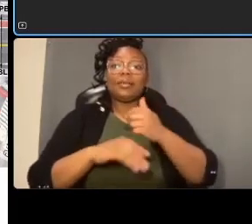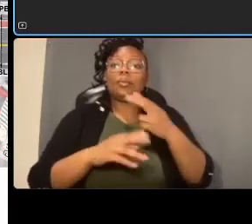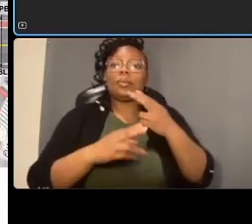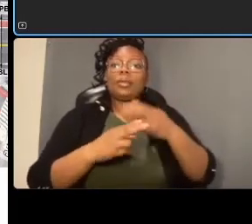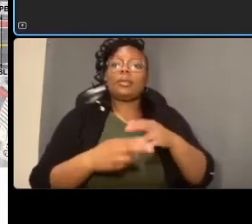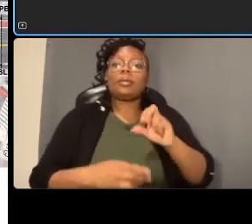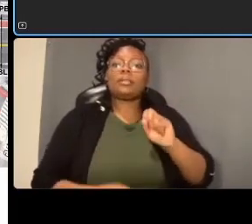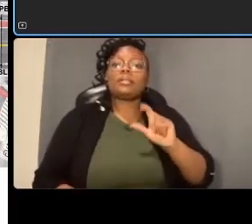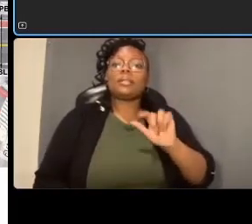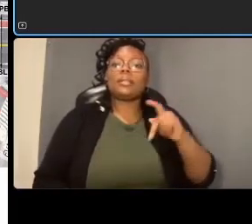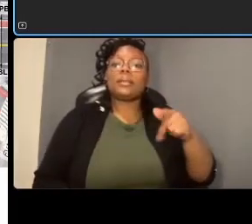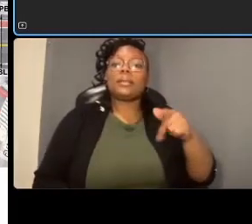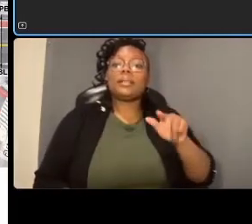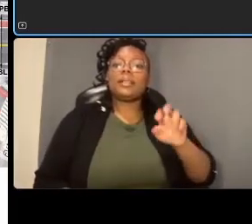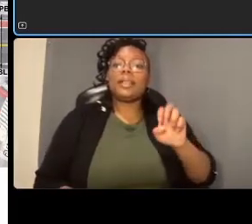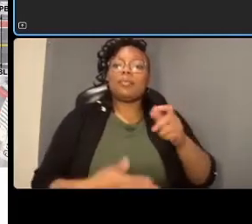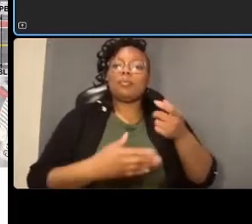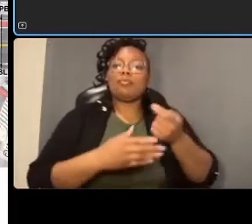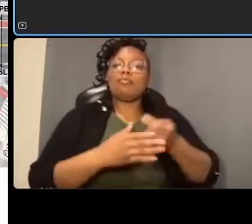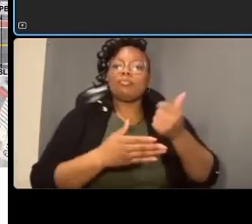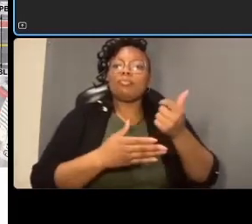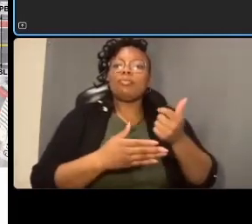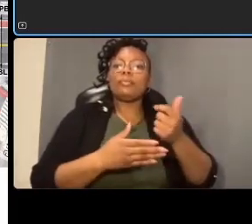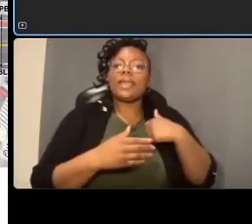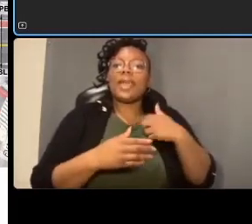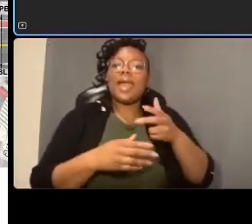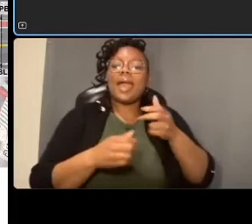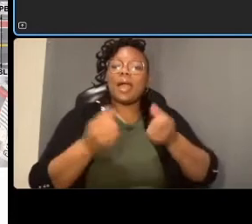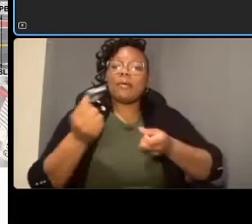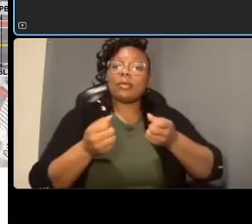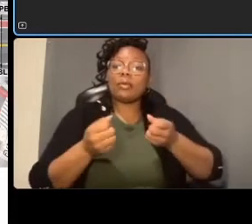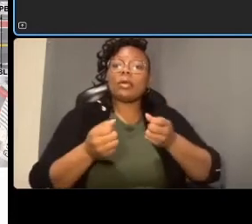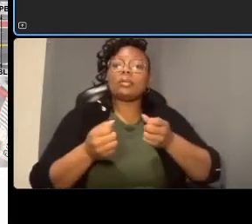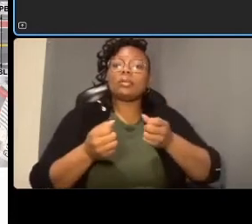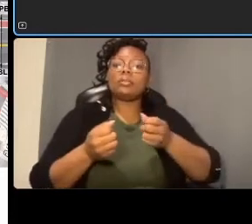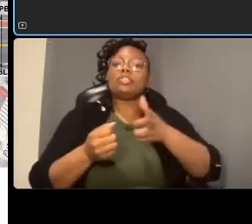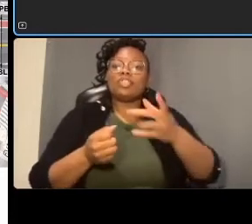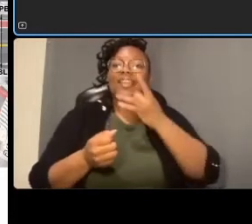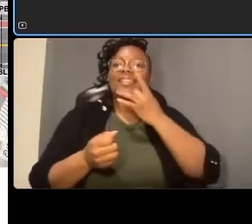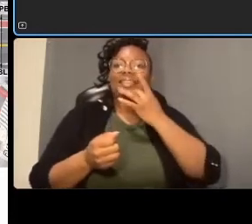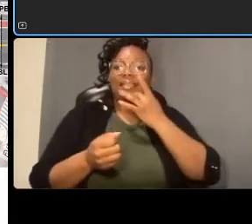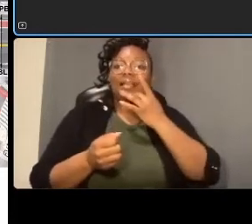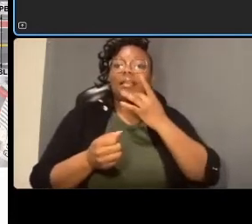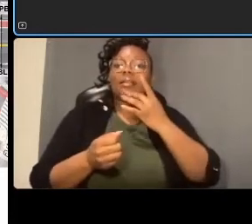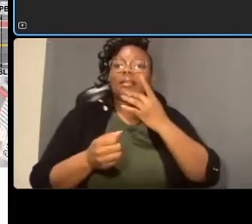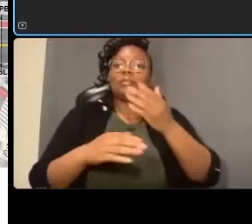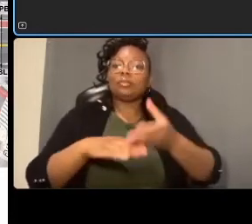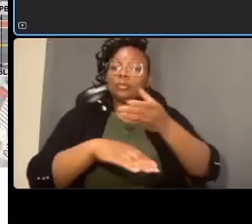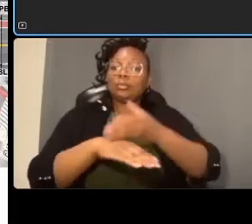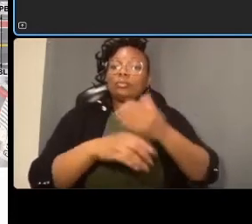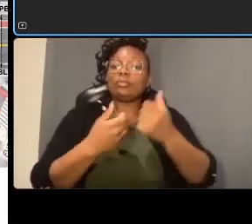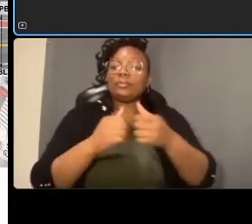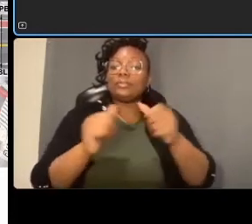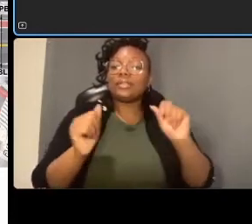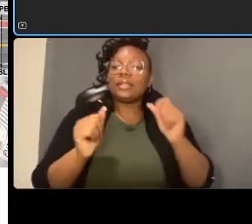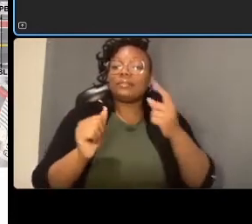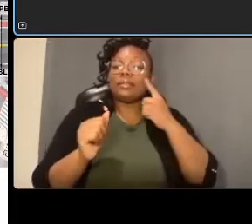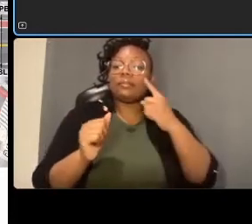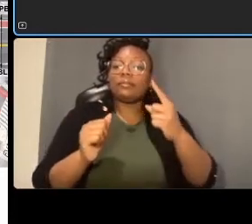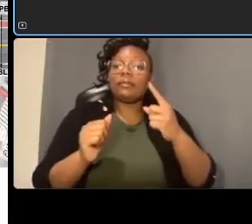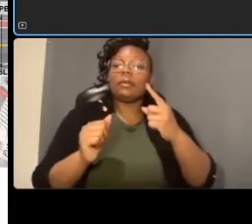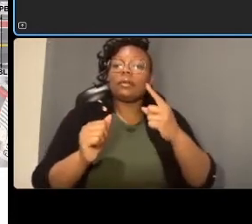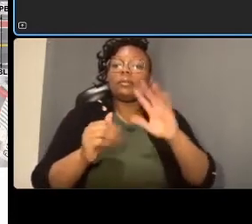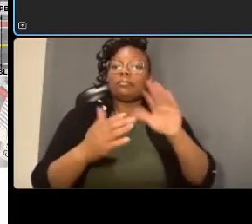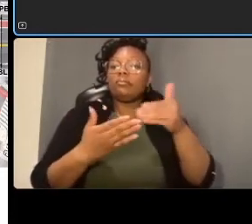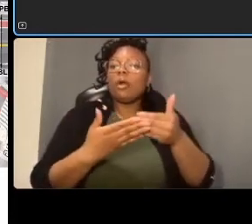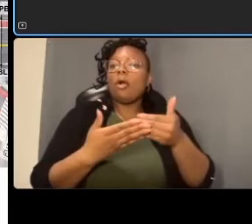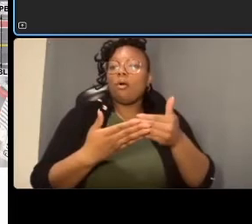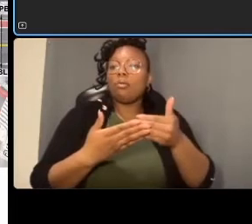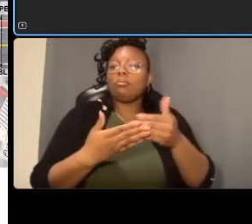at the signal to improve safety for um really for all all modes um this will will require some uh